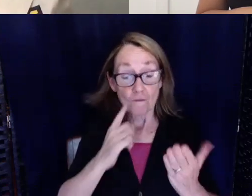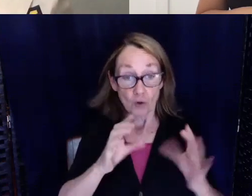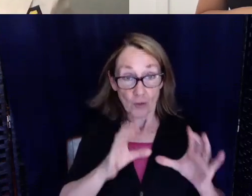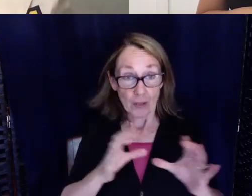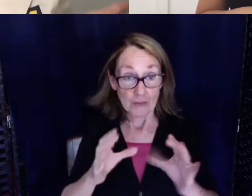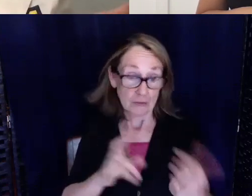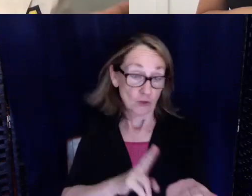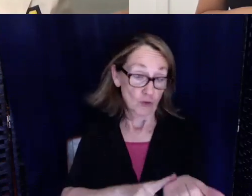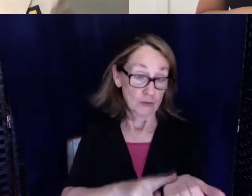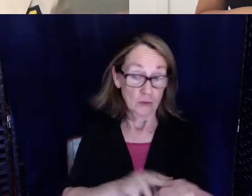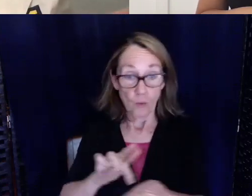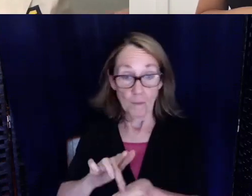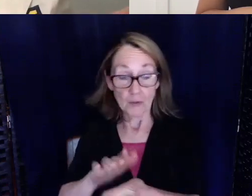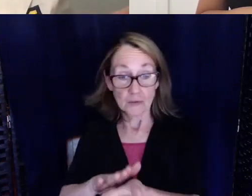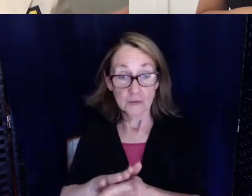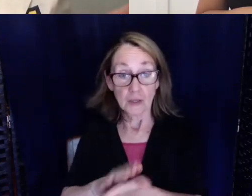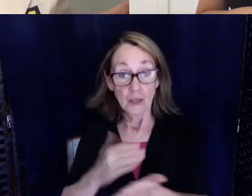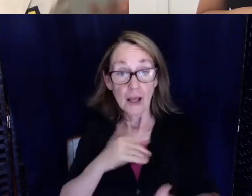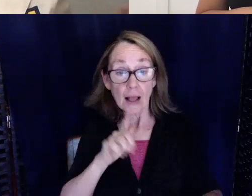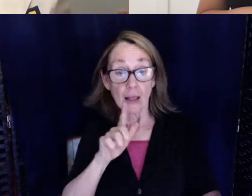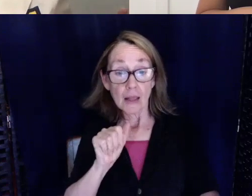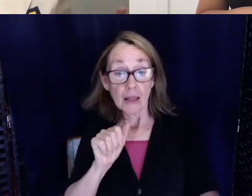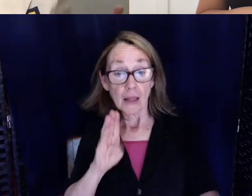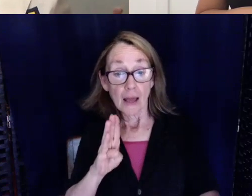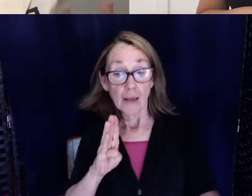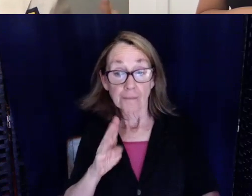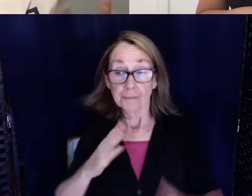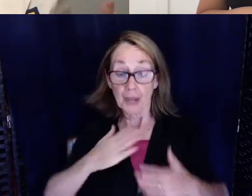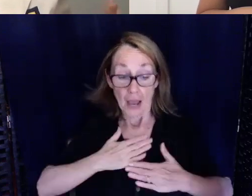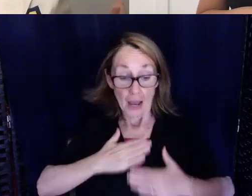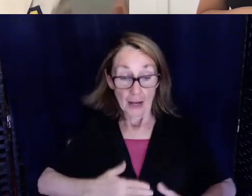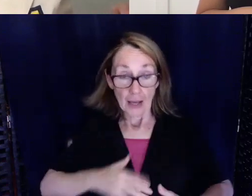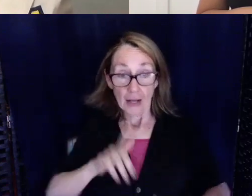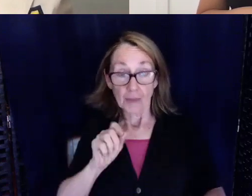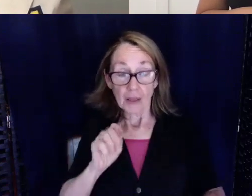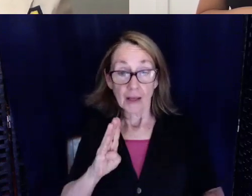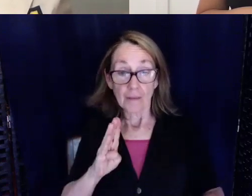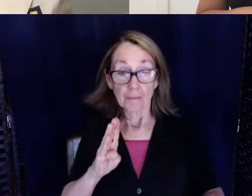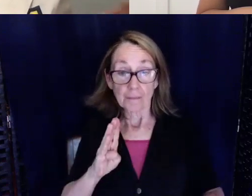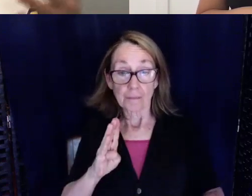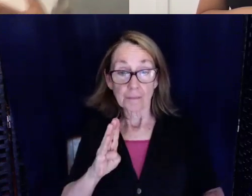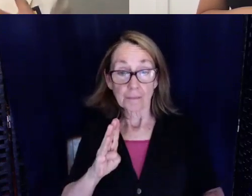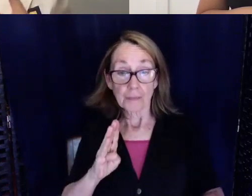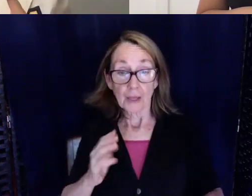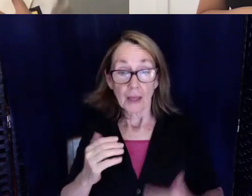school is if you have labs like anatomy lab or whatever, I suggest having an interpreter if you